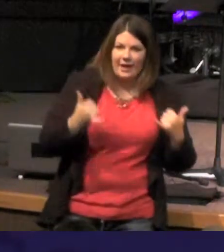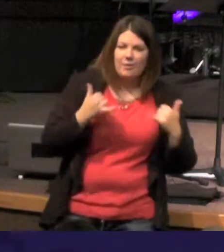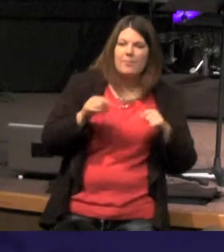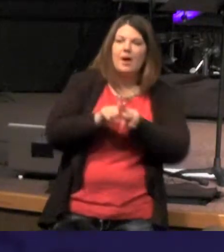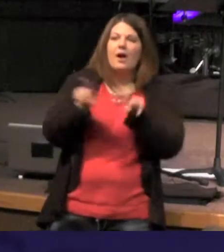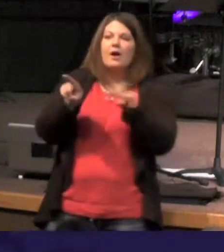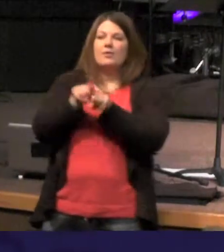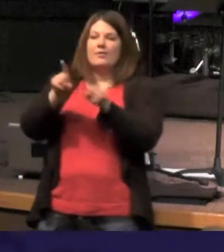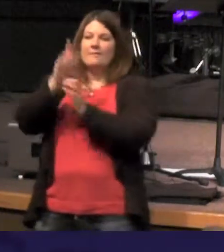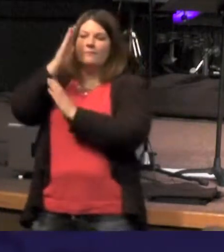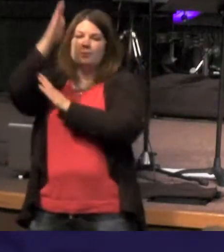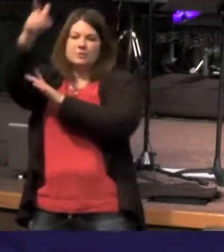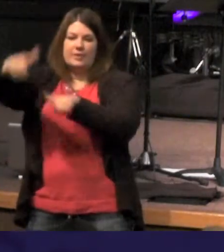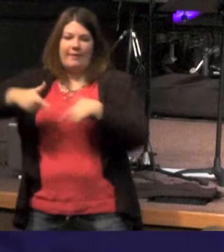give us future life eternal